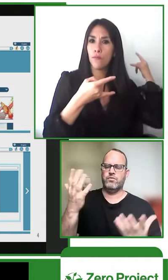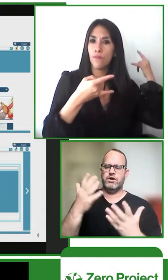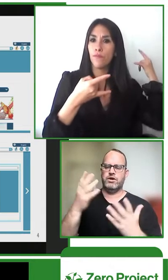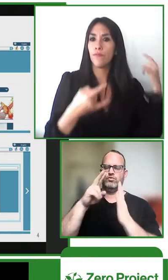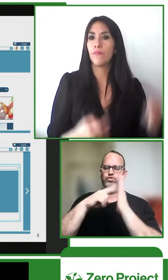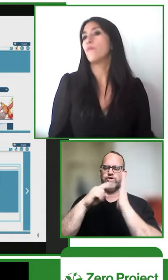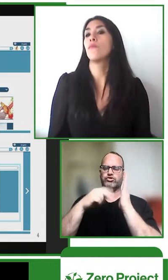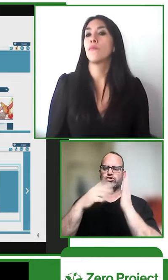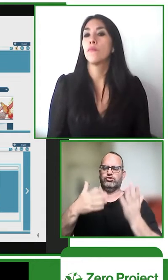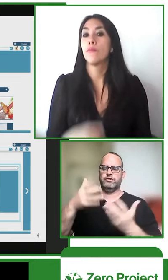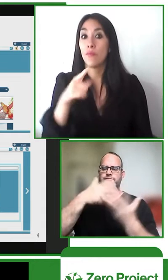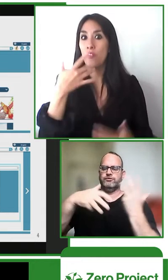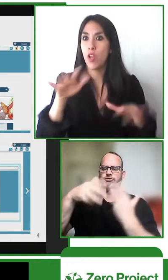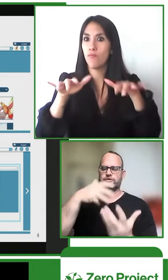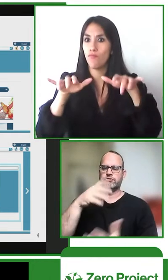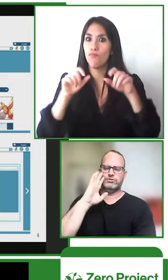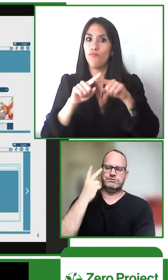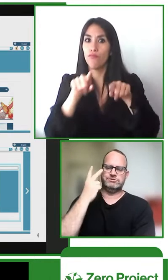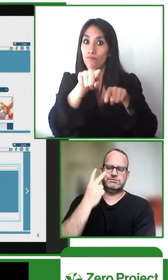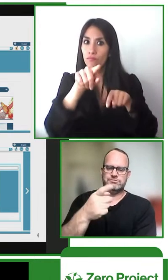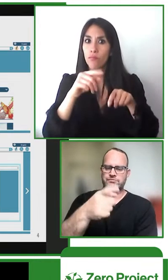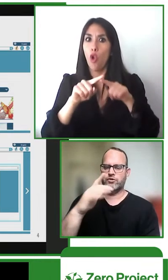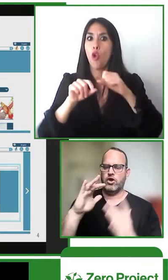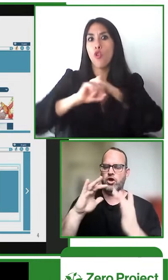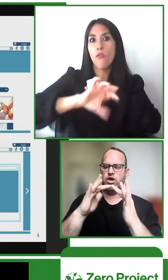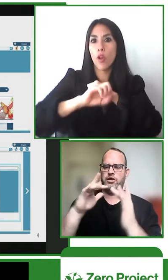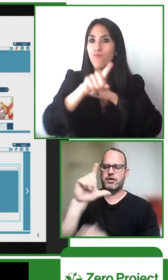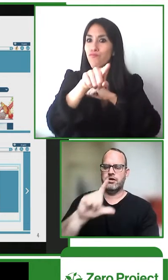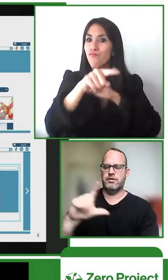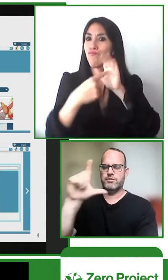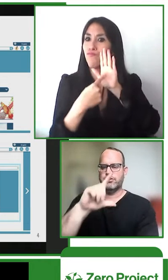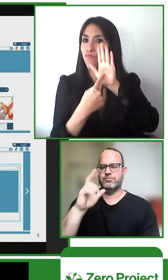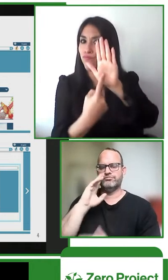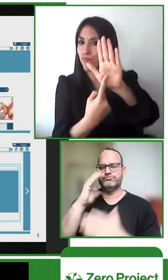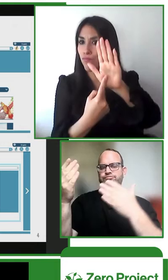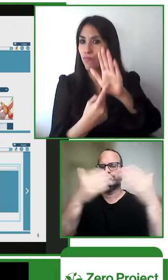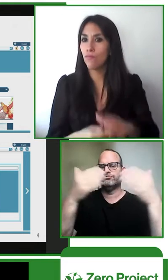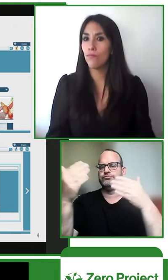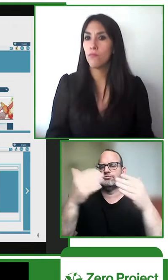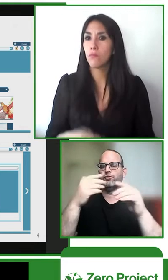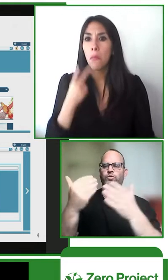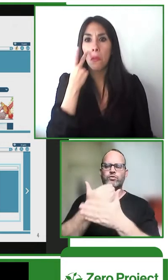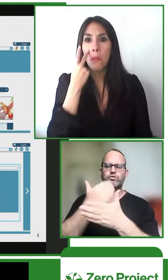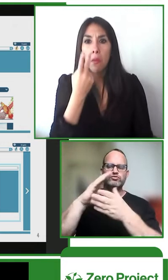looks like on the left side is the reader interface and it has all the online